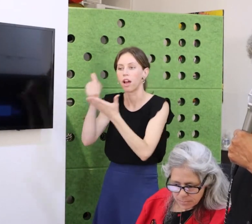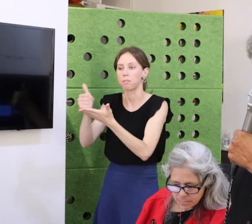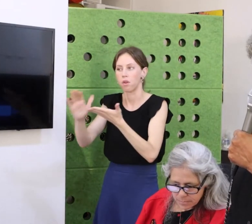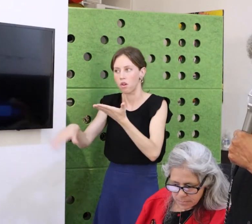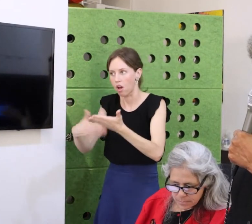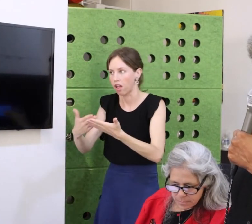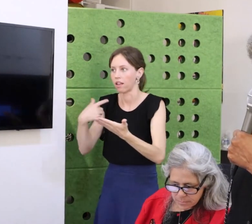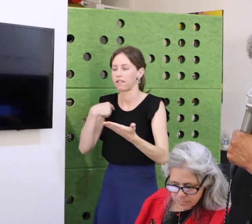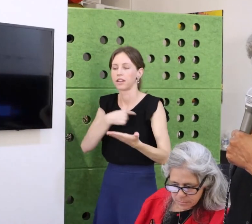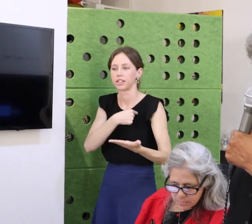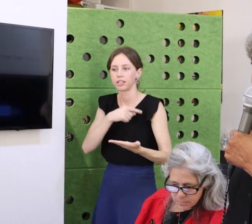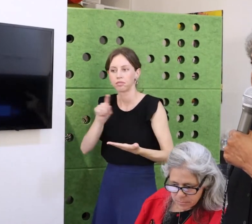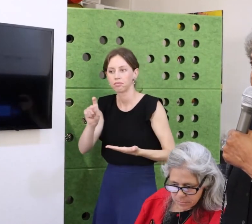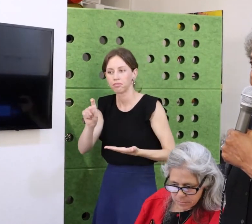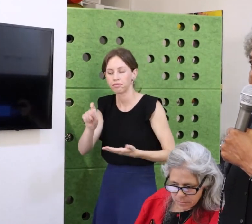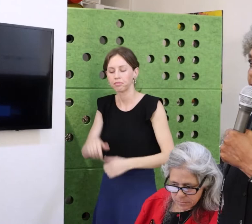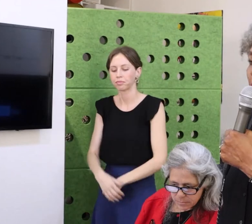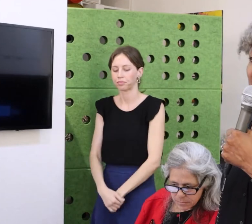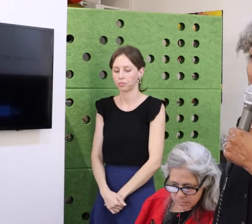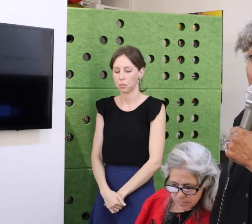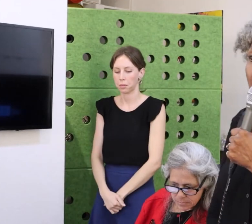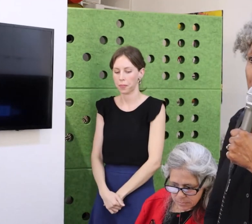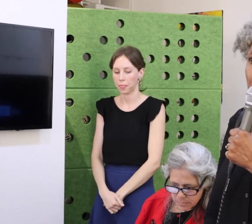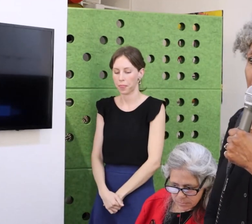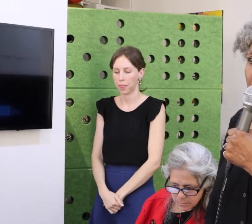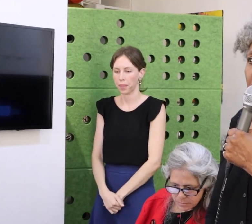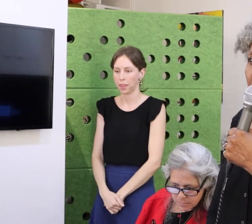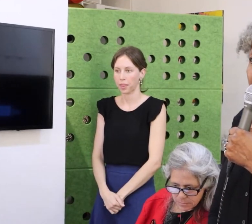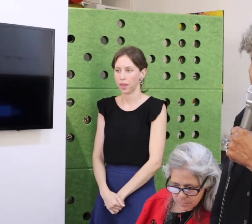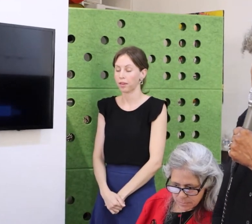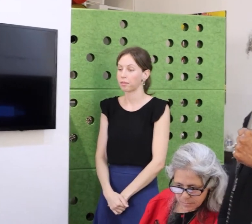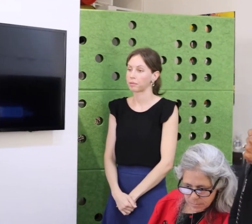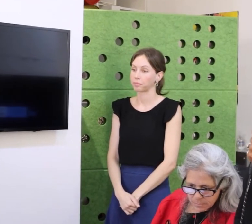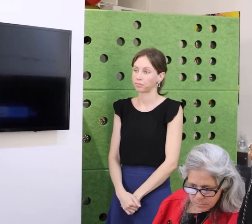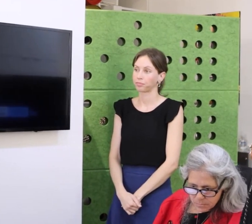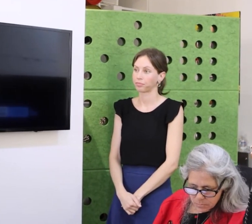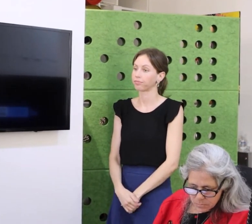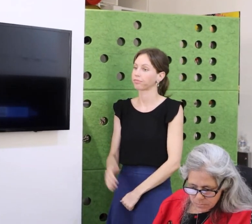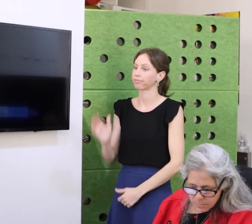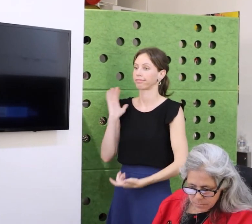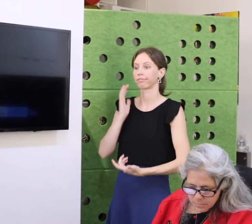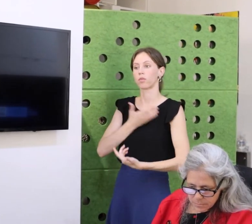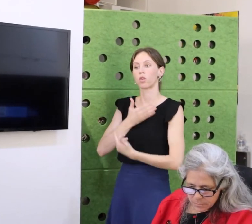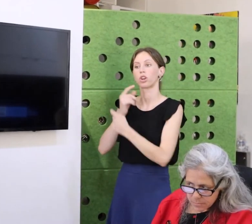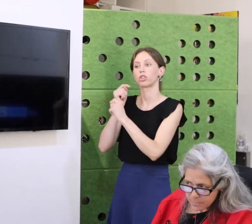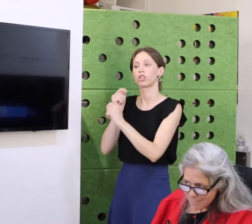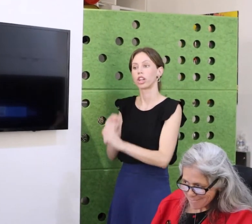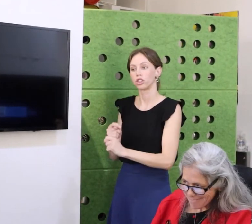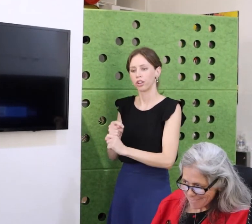And it will give us an opportunity to try.